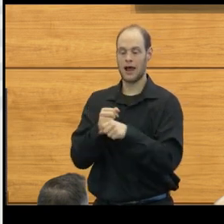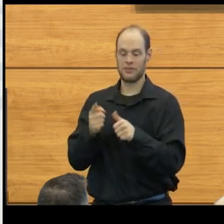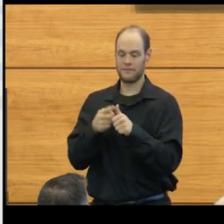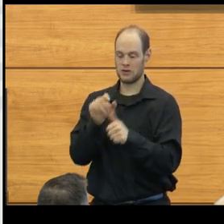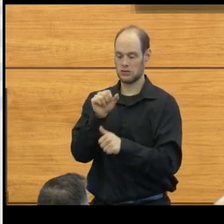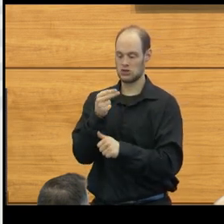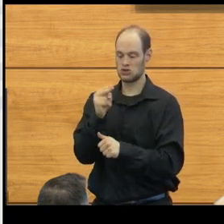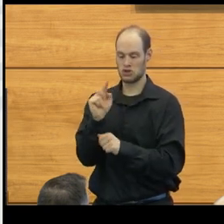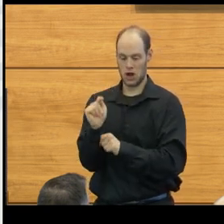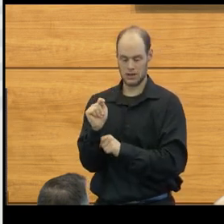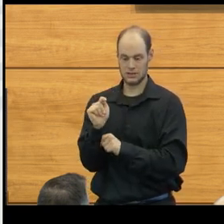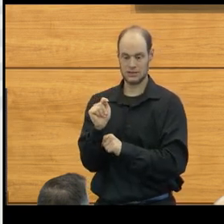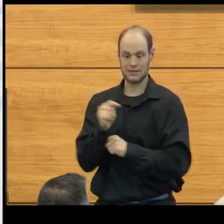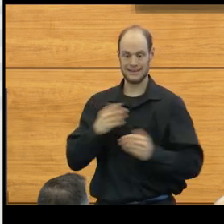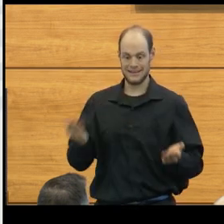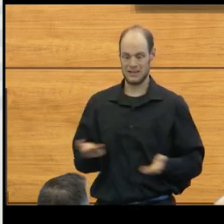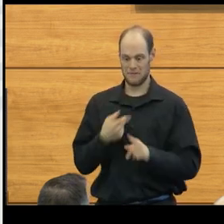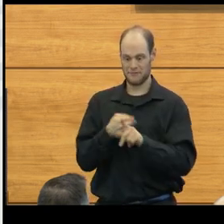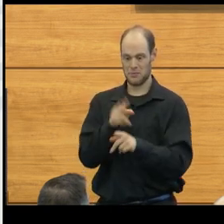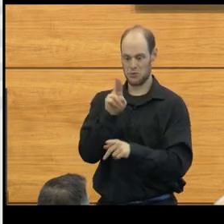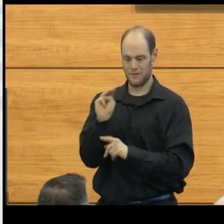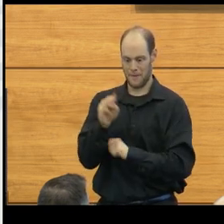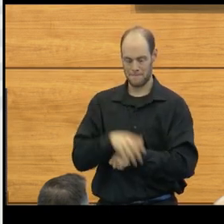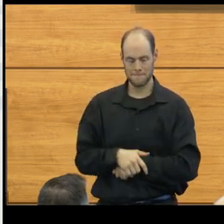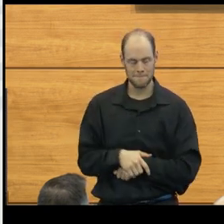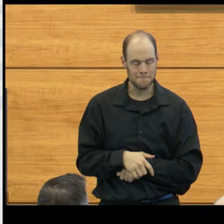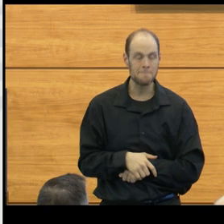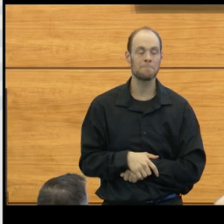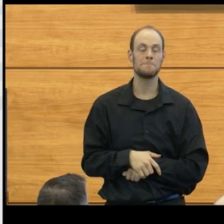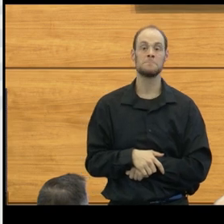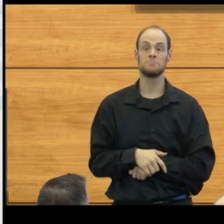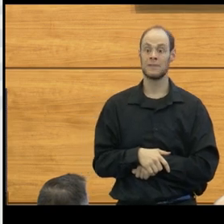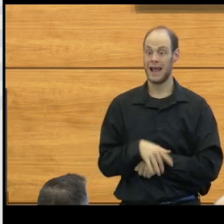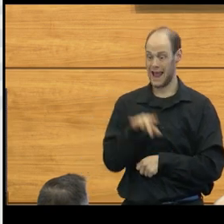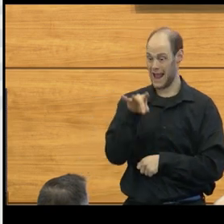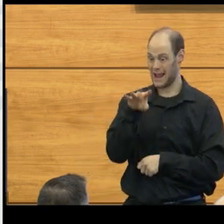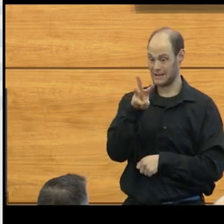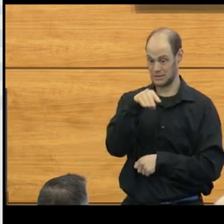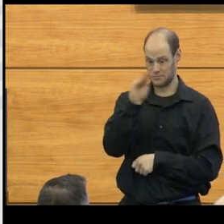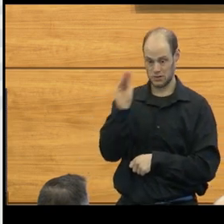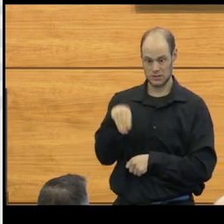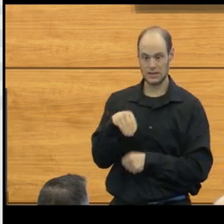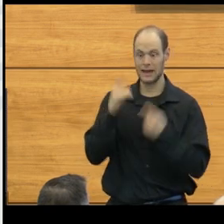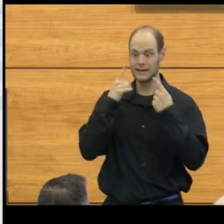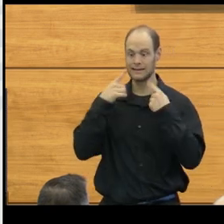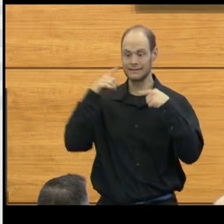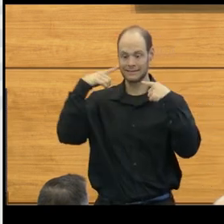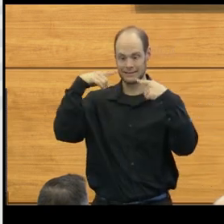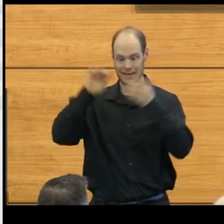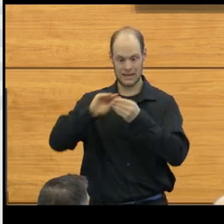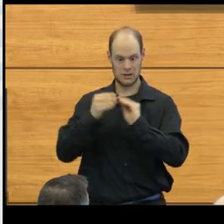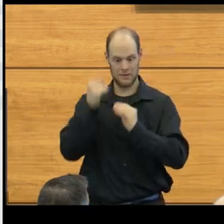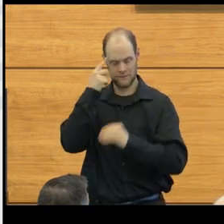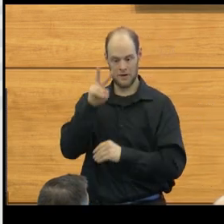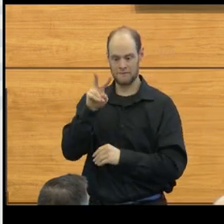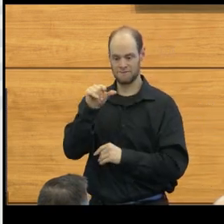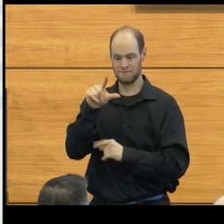shunt system, was here out of the University of Michigan. 86% success rate for the valve itself.